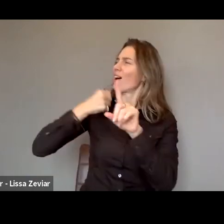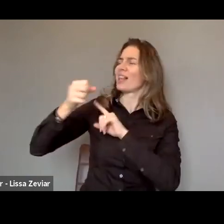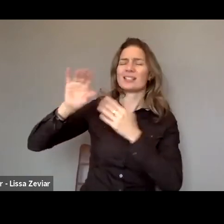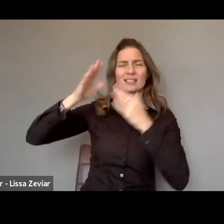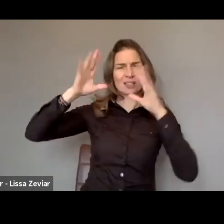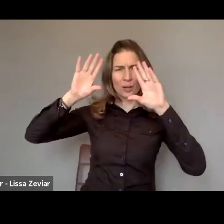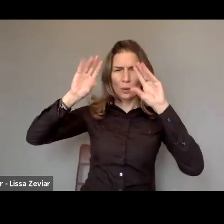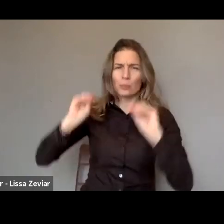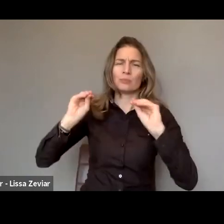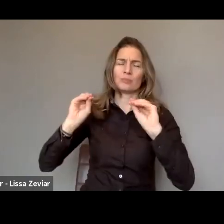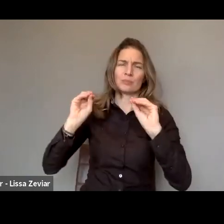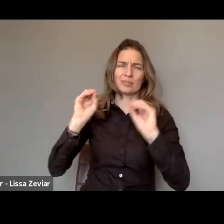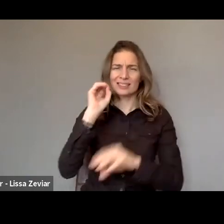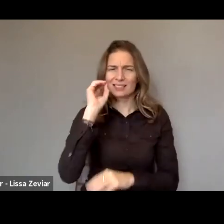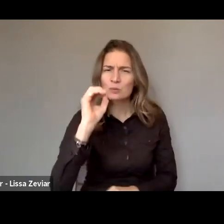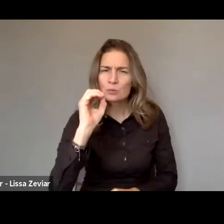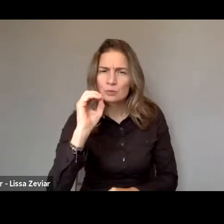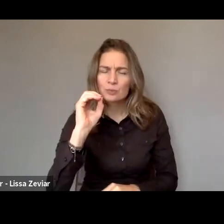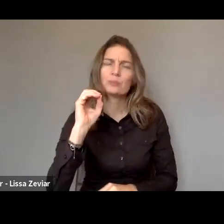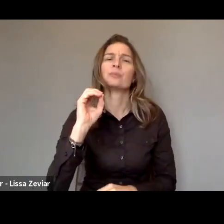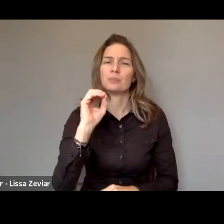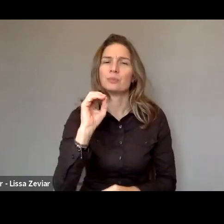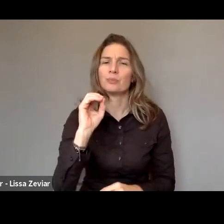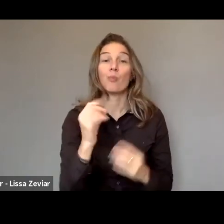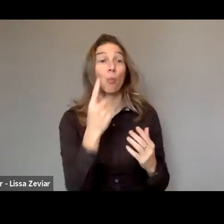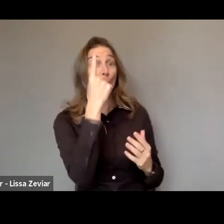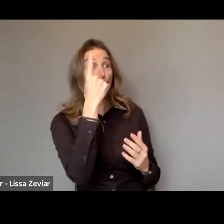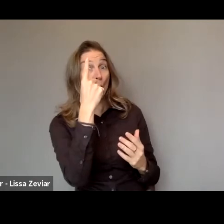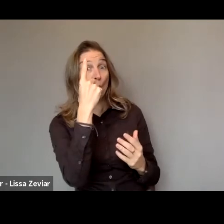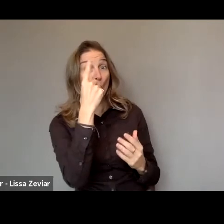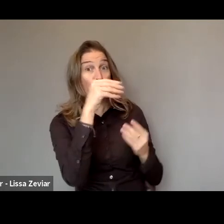by taking one of the important tools that already exists into consideration.